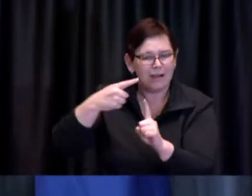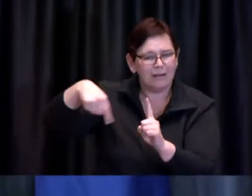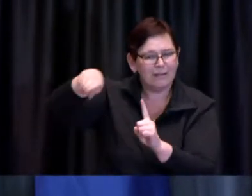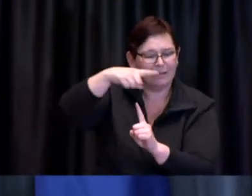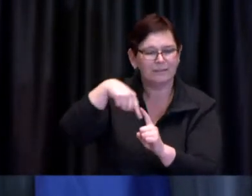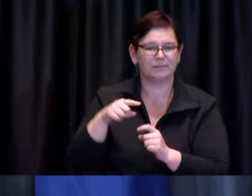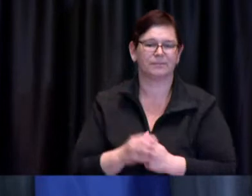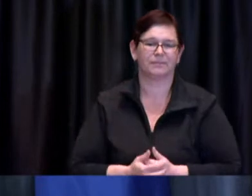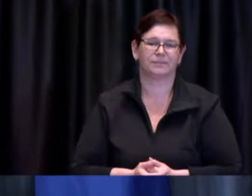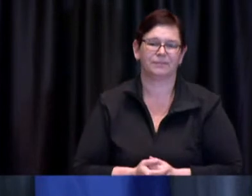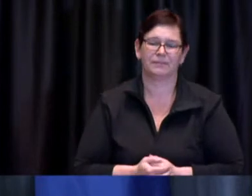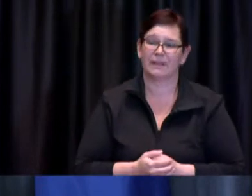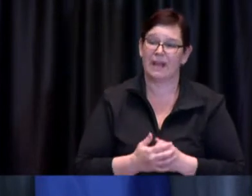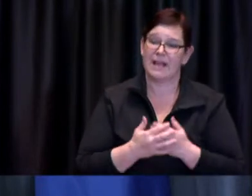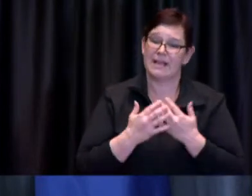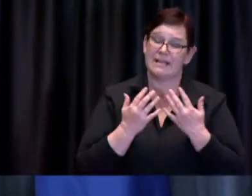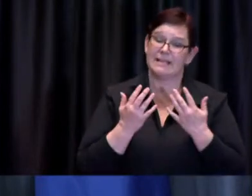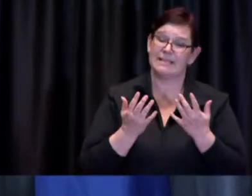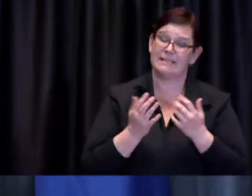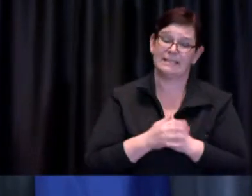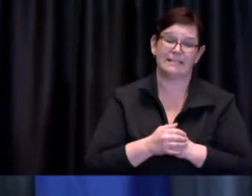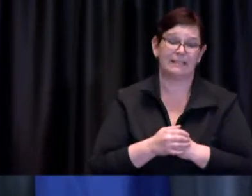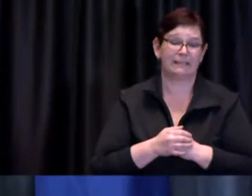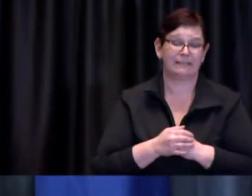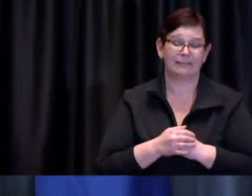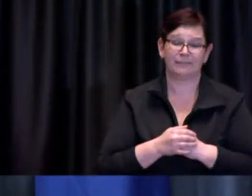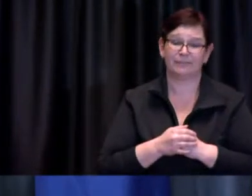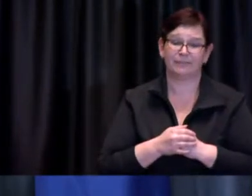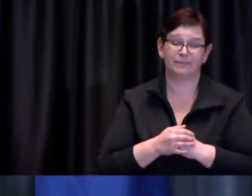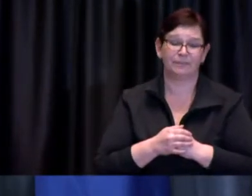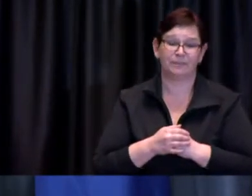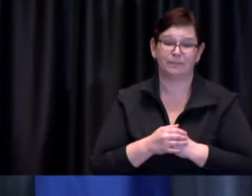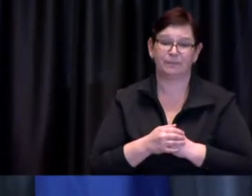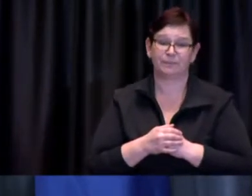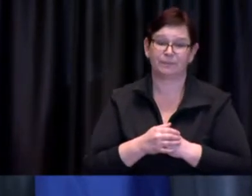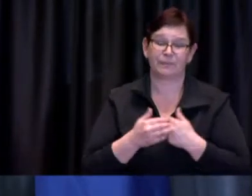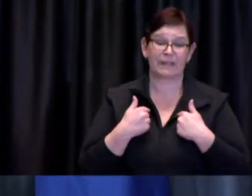you know it's not clear to me uh you know on what basis decisions might be made uh you know